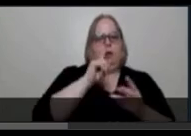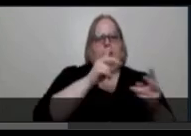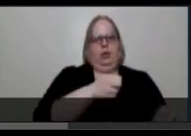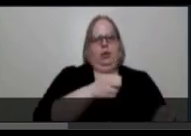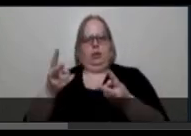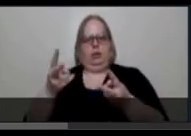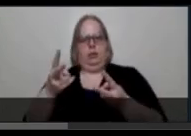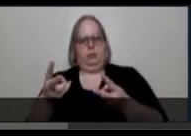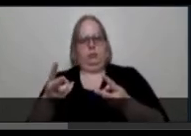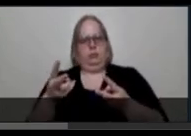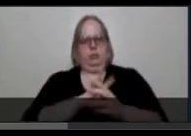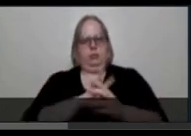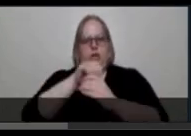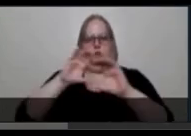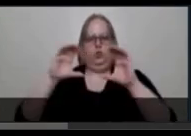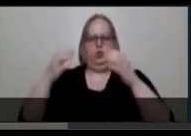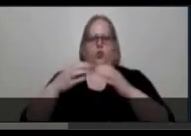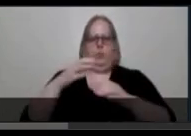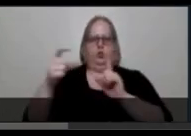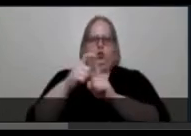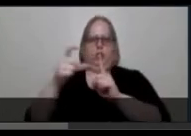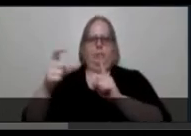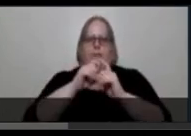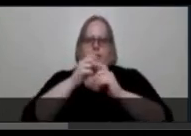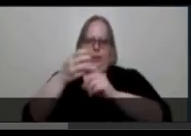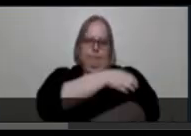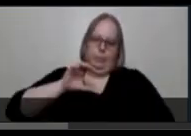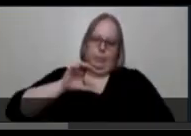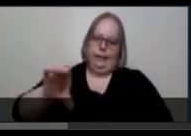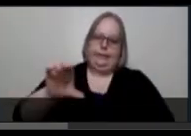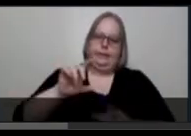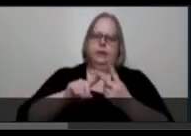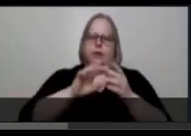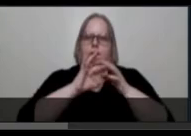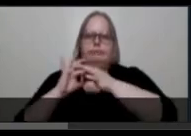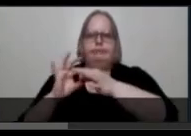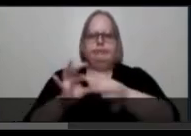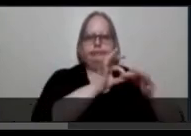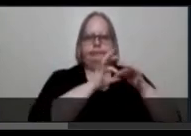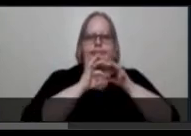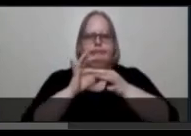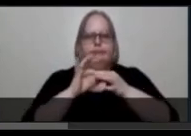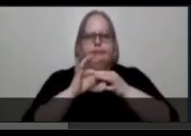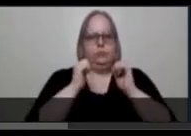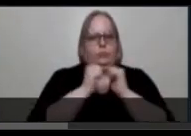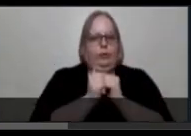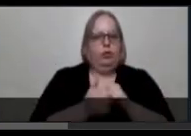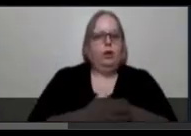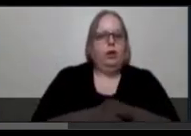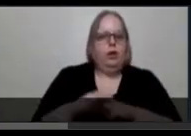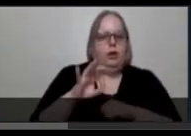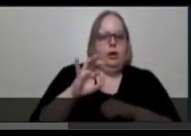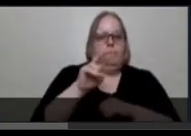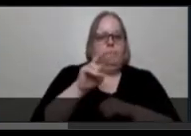of empowerment and solidarity. Thus, crip "is a term which has much currency in disability